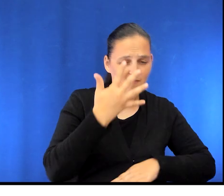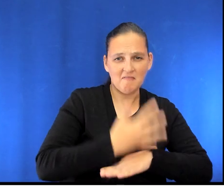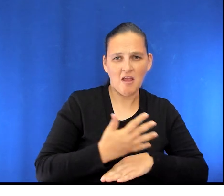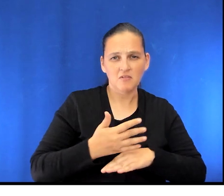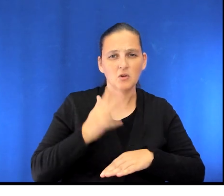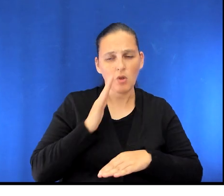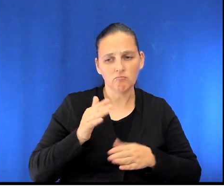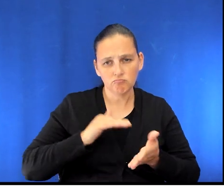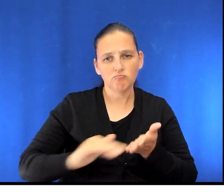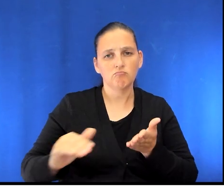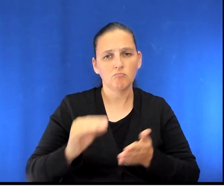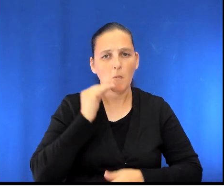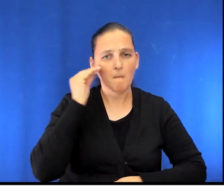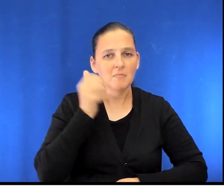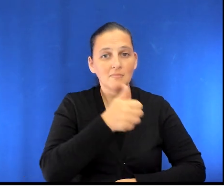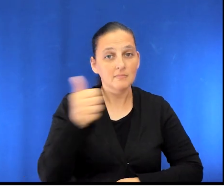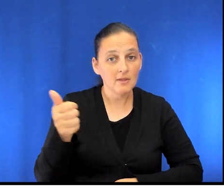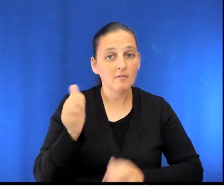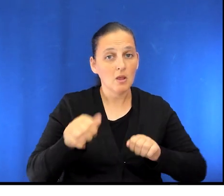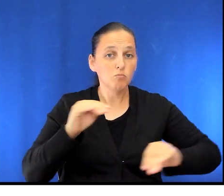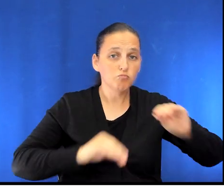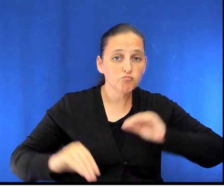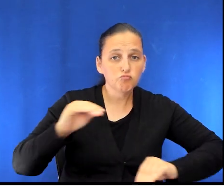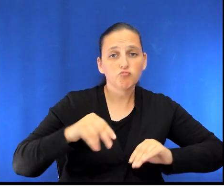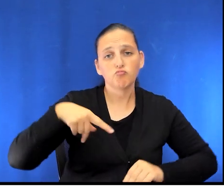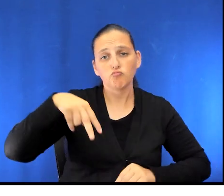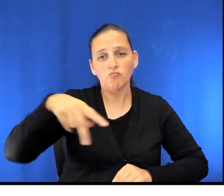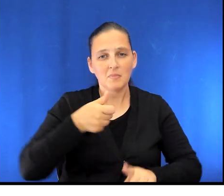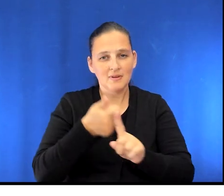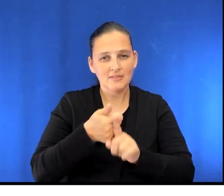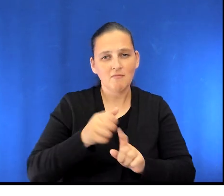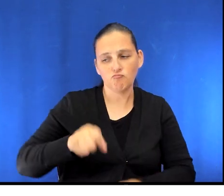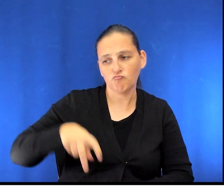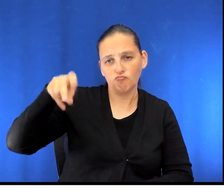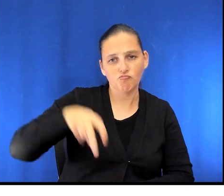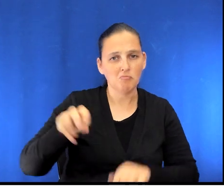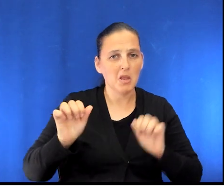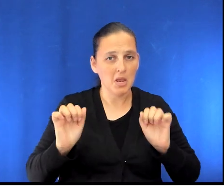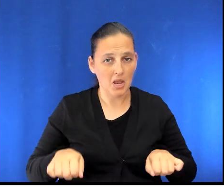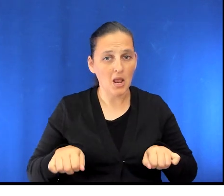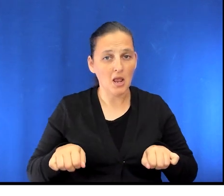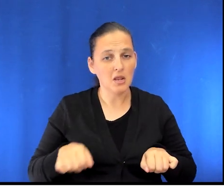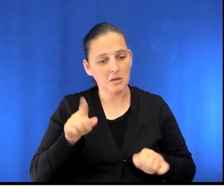and walk independently and walk up and down a flight of stairs. And once they are medically stable. But keep in mind